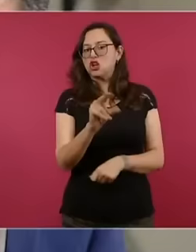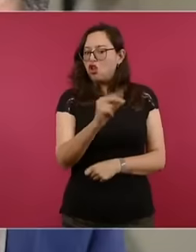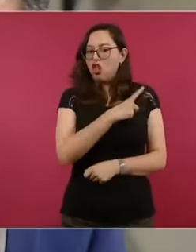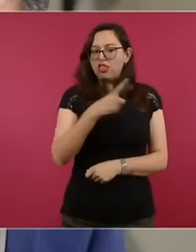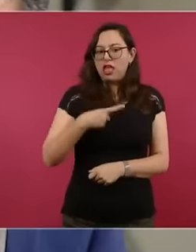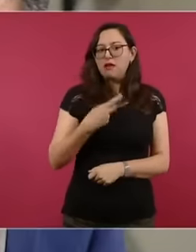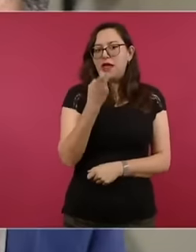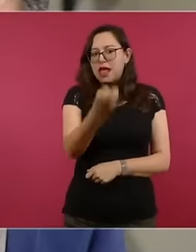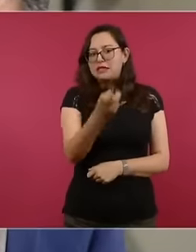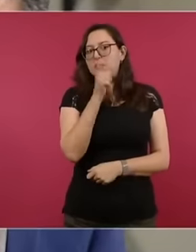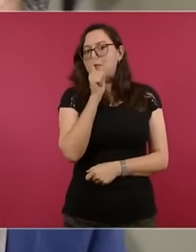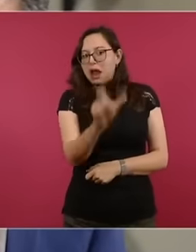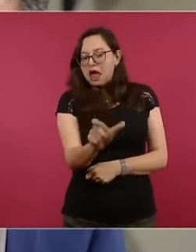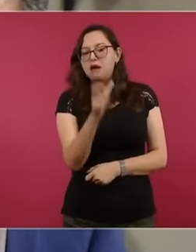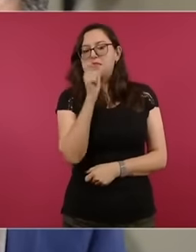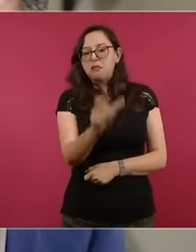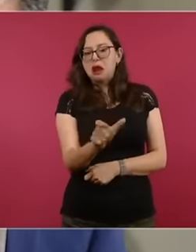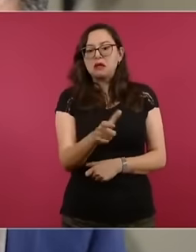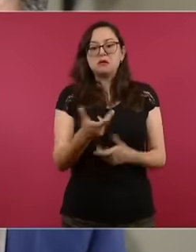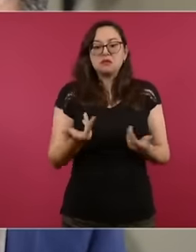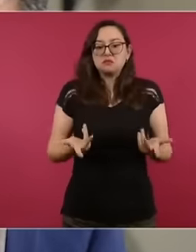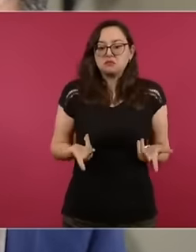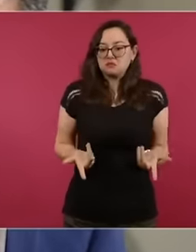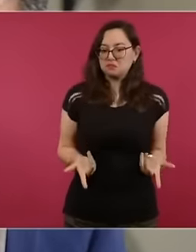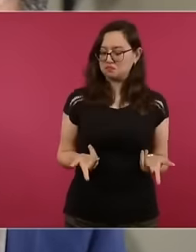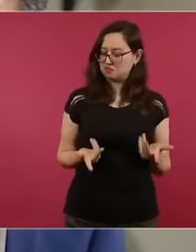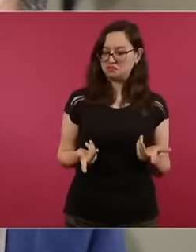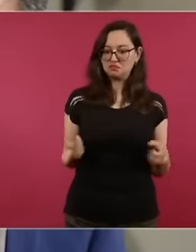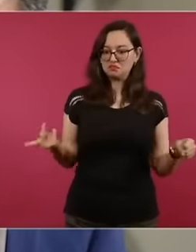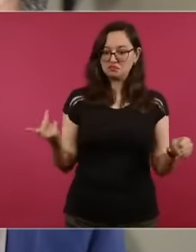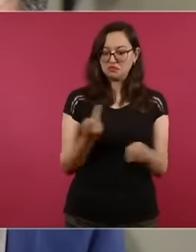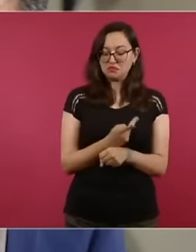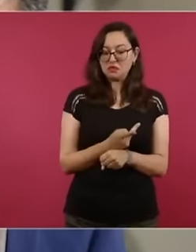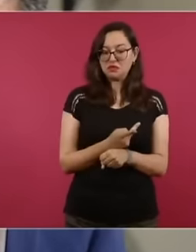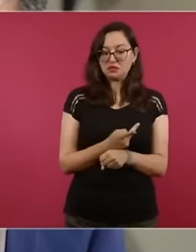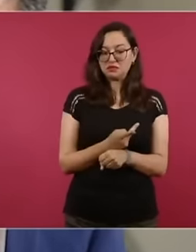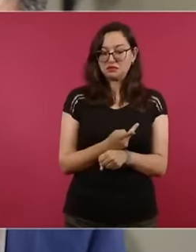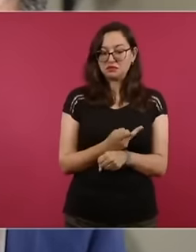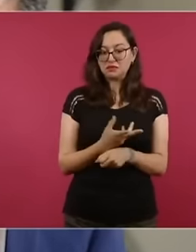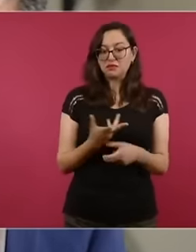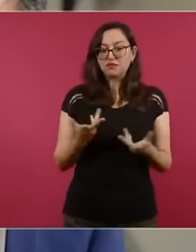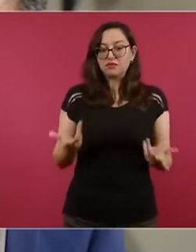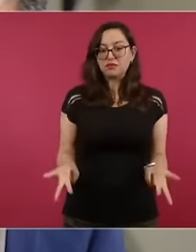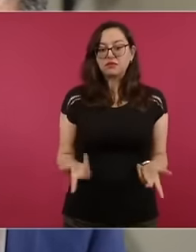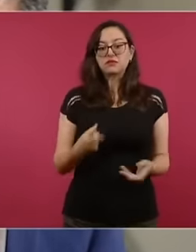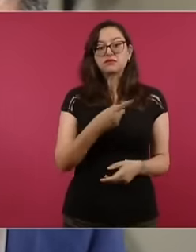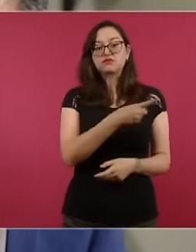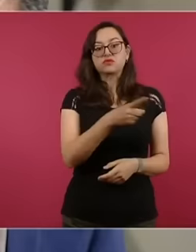from the commission eh more than saying that they are getting used to the conferences being lowered eh And